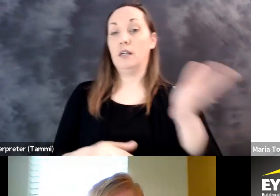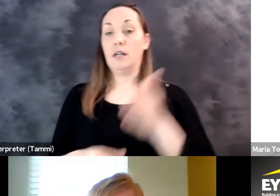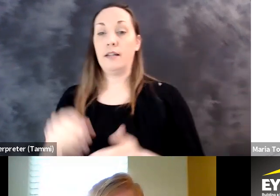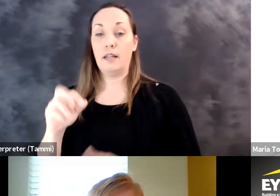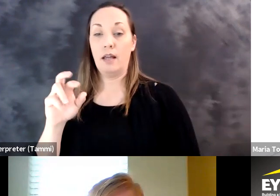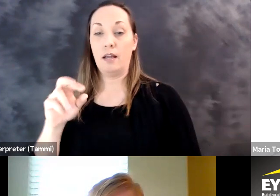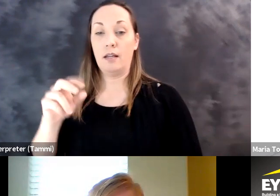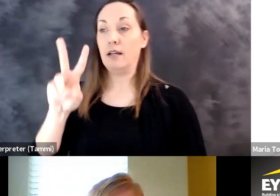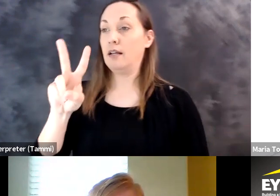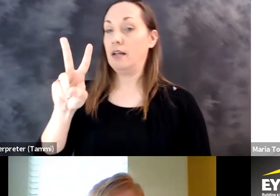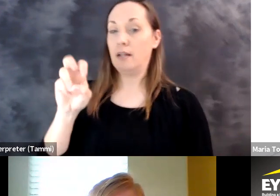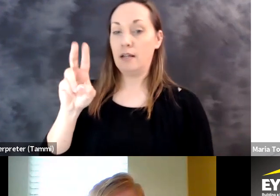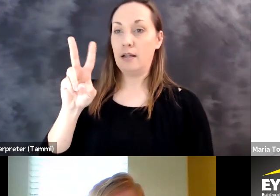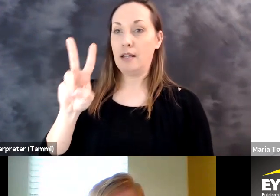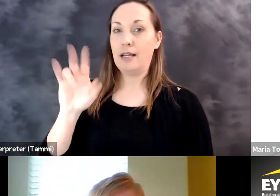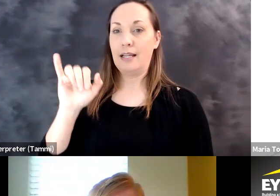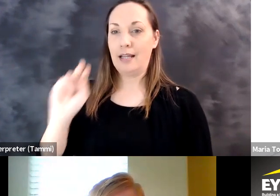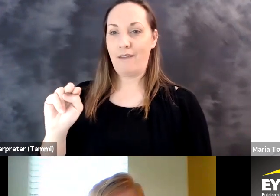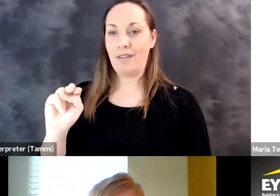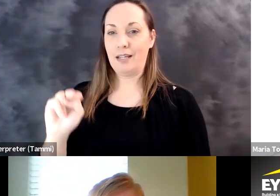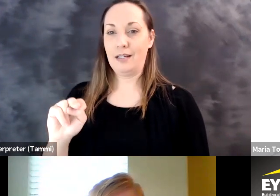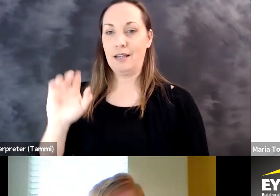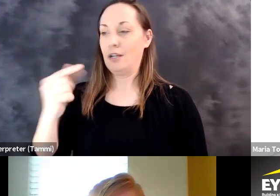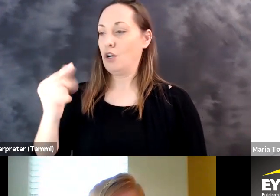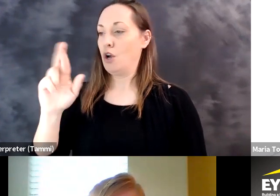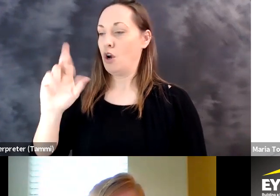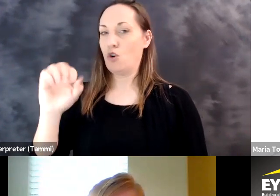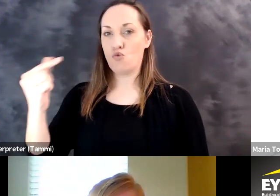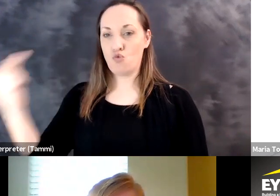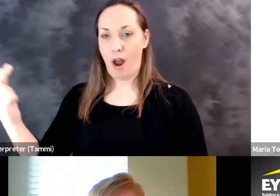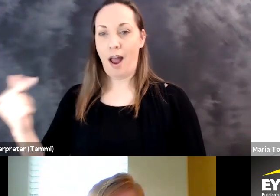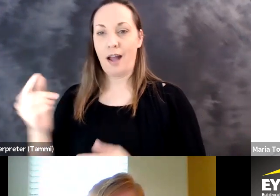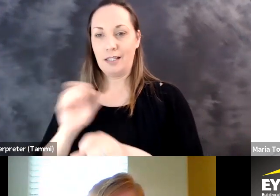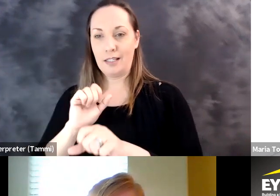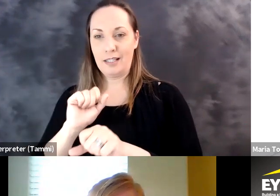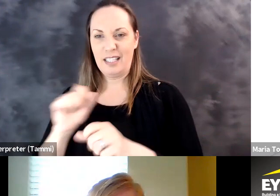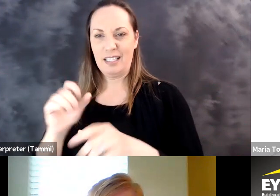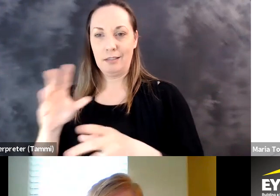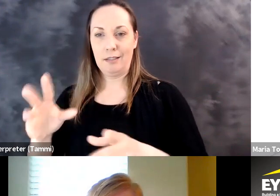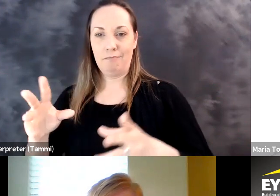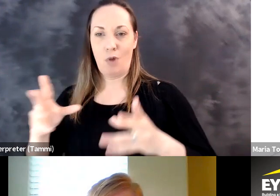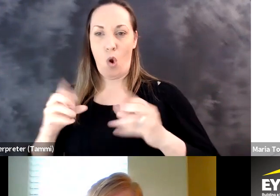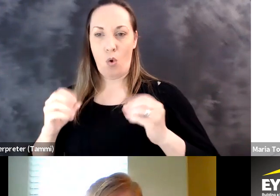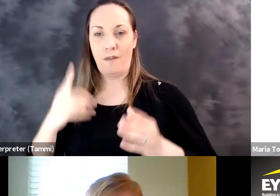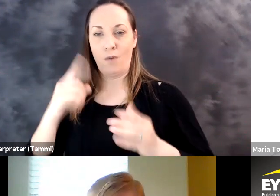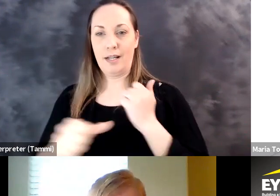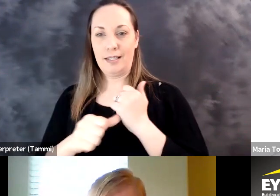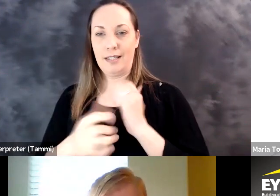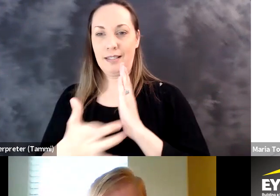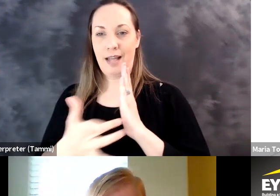And finally, we're joined by Kevin Grogg, a product owner for assistive technologies at Ernst and Y or EY who